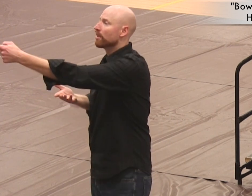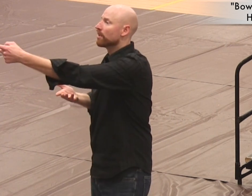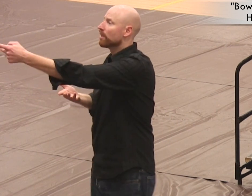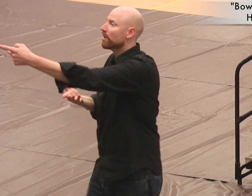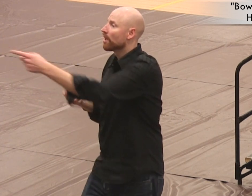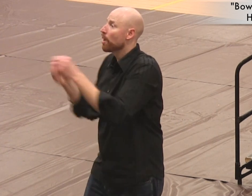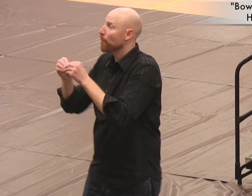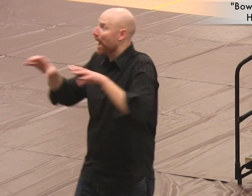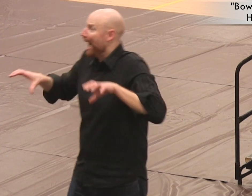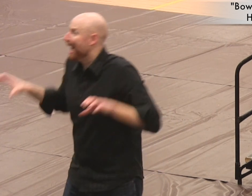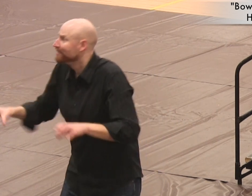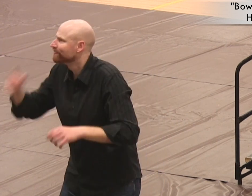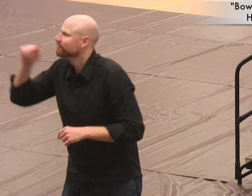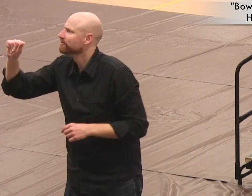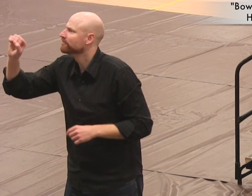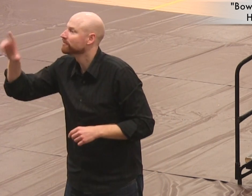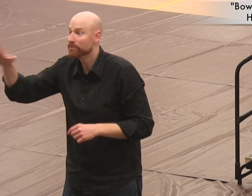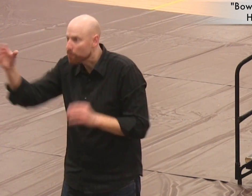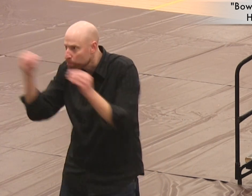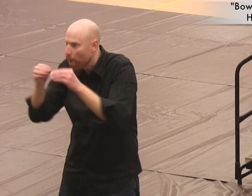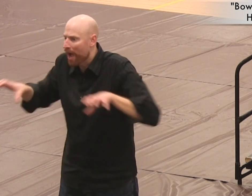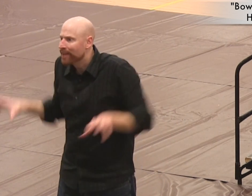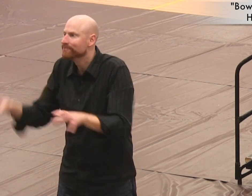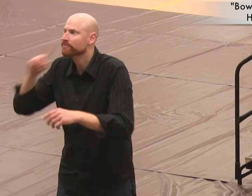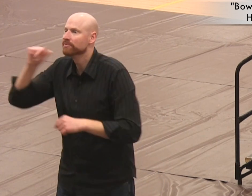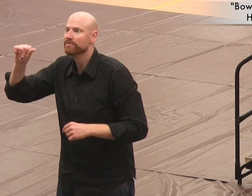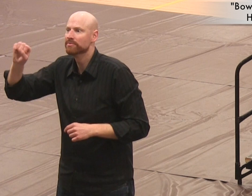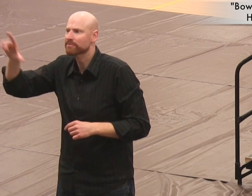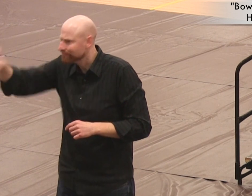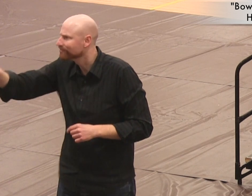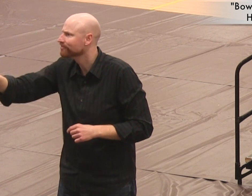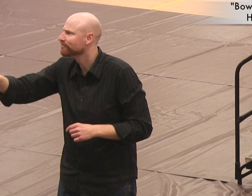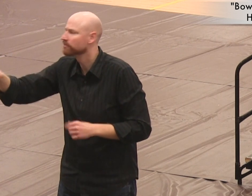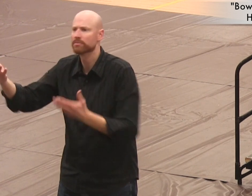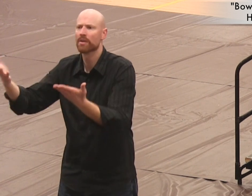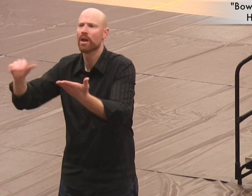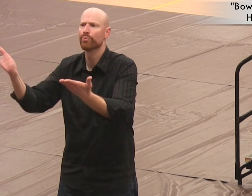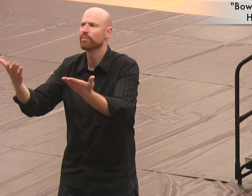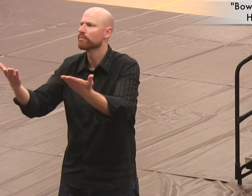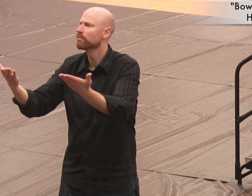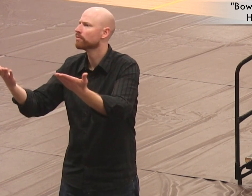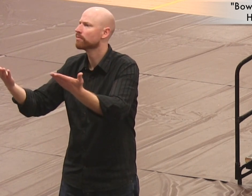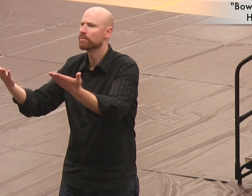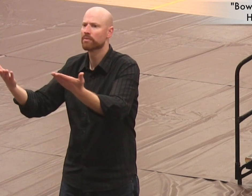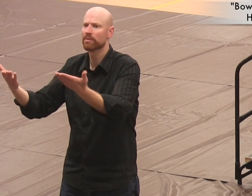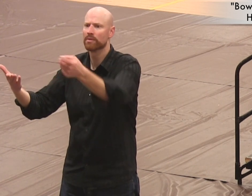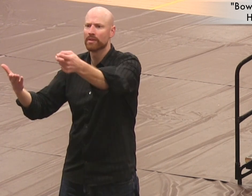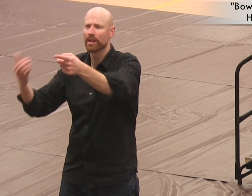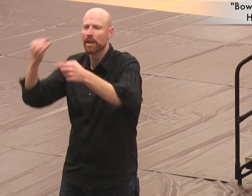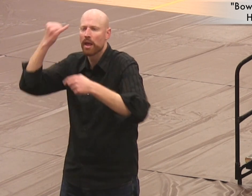‘There’s more ASL action’, more ASL action, yeah! Anything else?